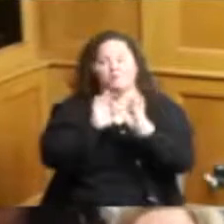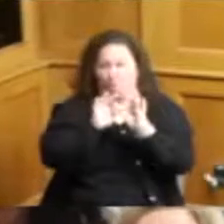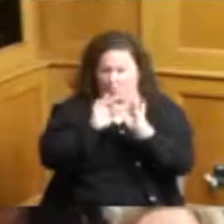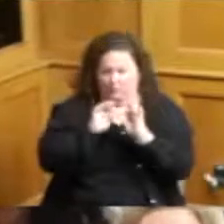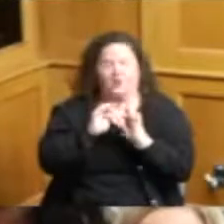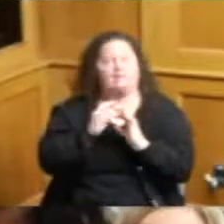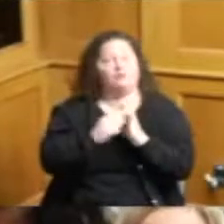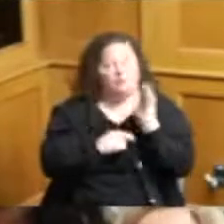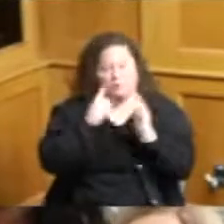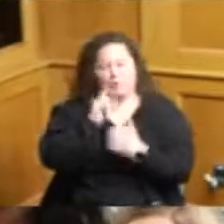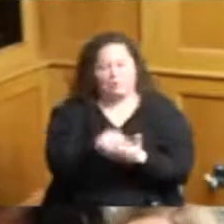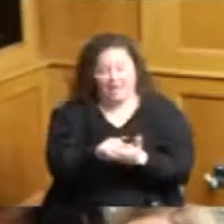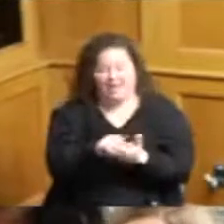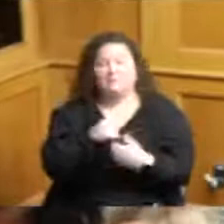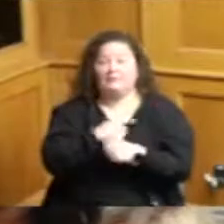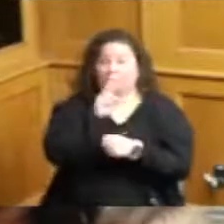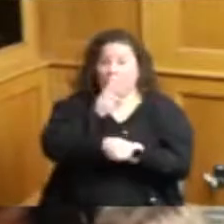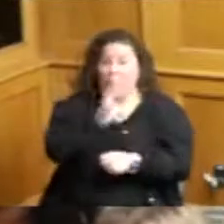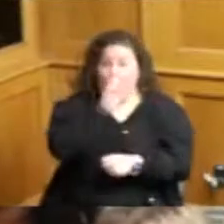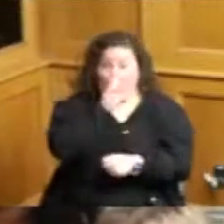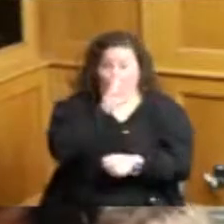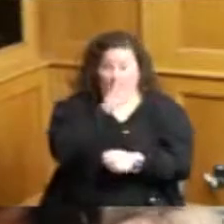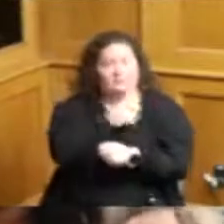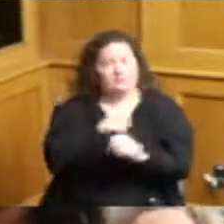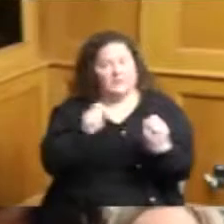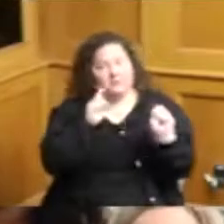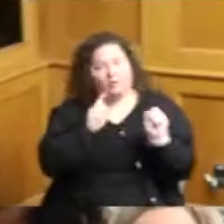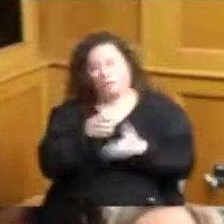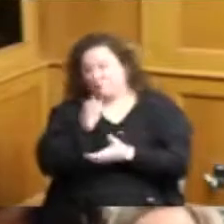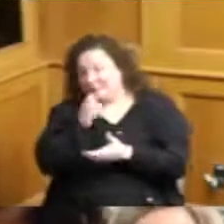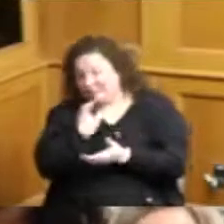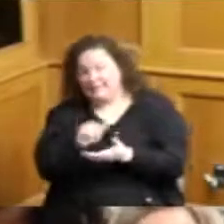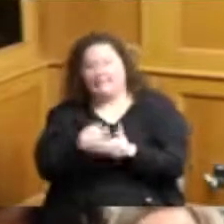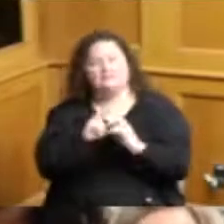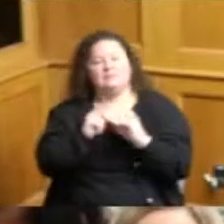safe you know water for those to drink is very important for us as well that's the fourth week